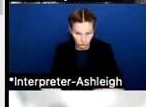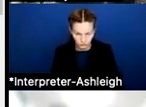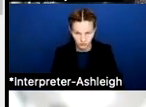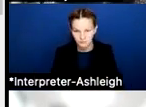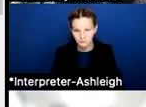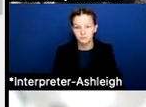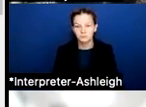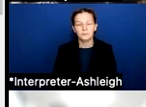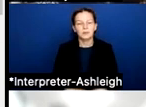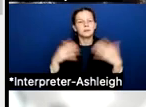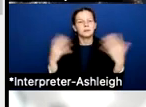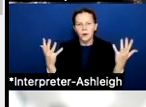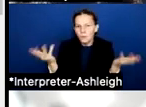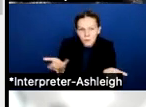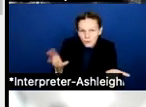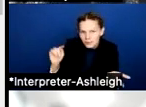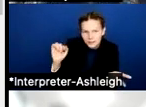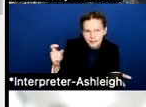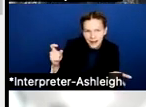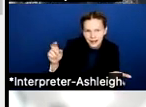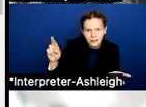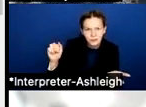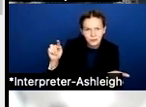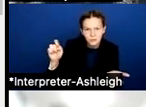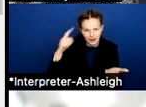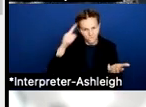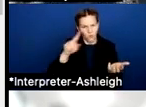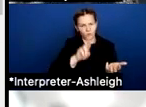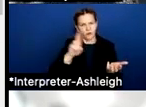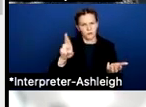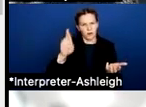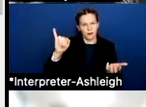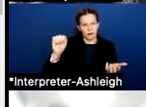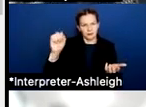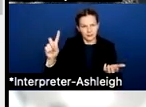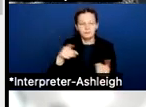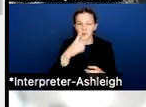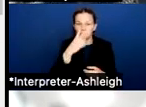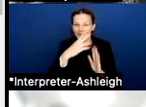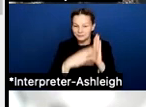So what is the tax rate for Round Rock ISD? On this chart, you will see that the tax rate